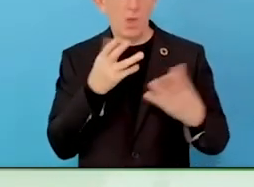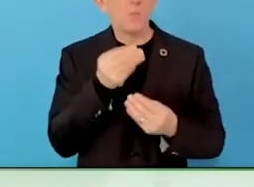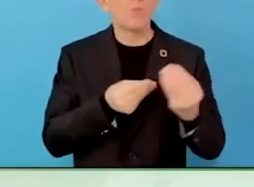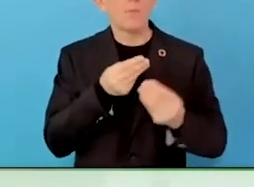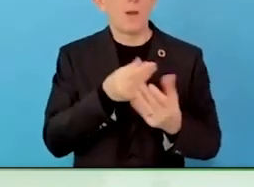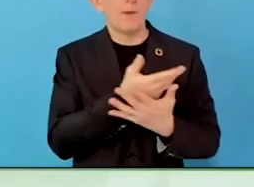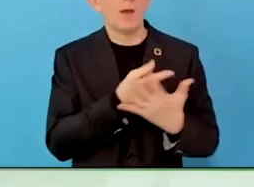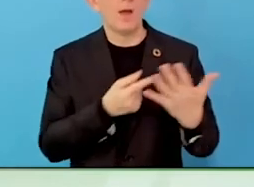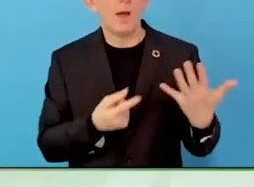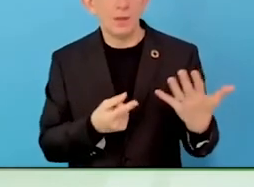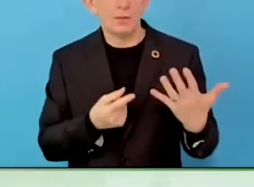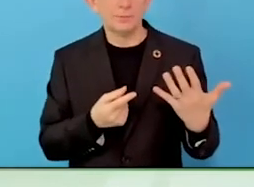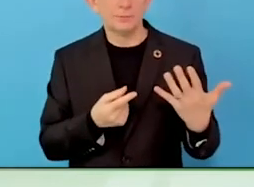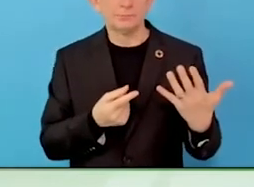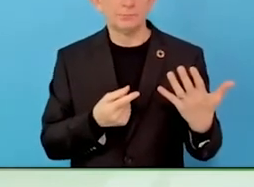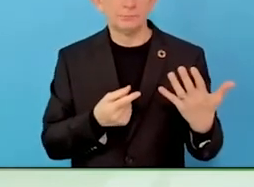off because of disability.